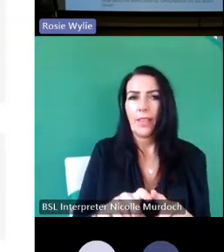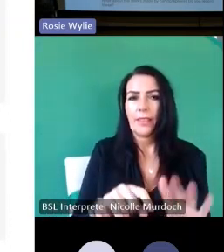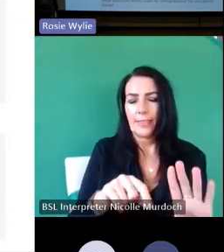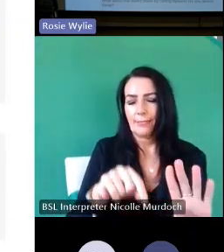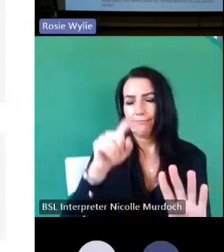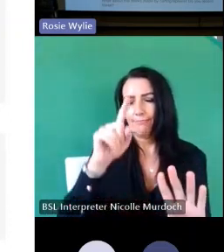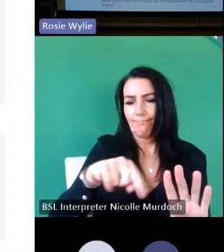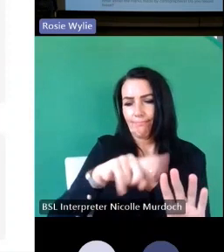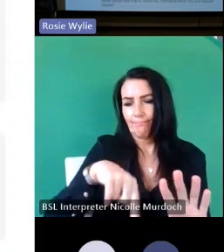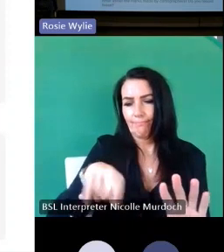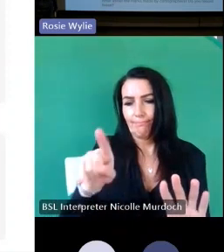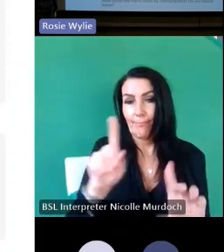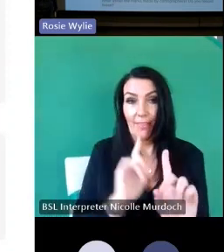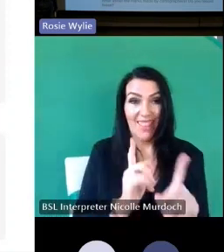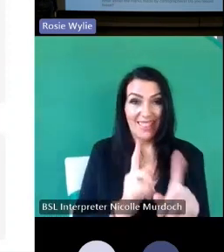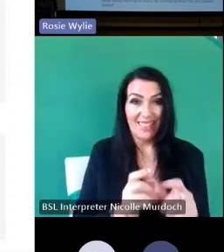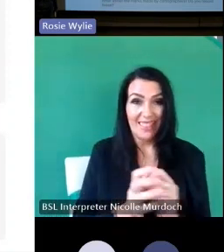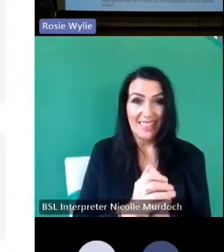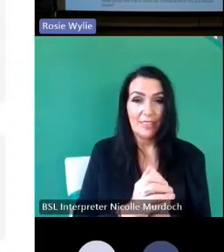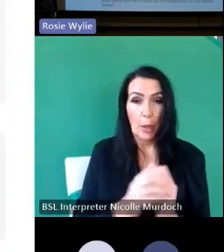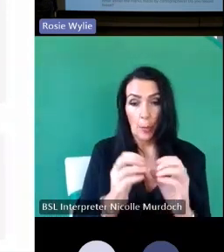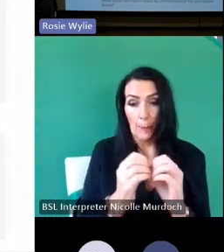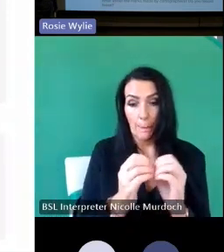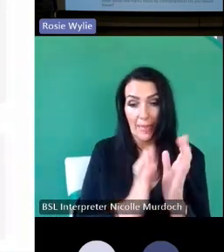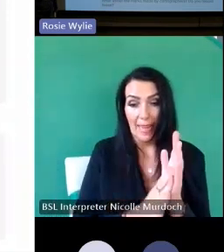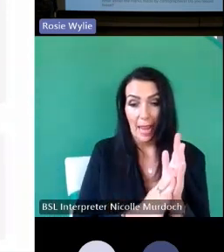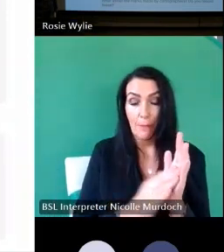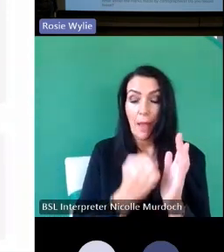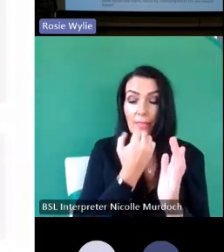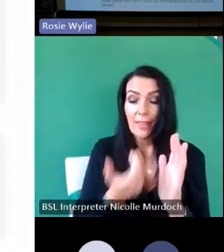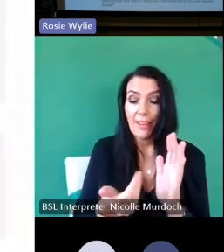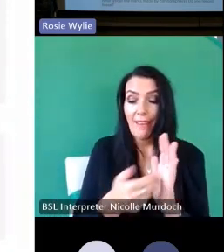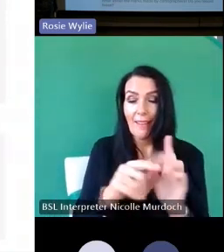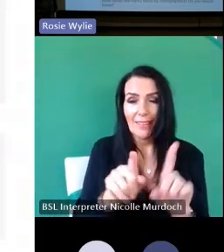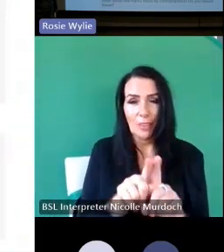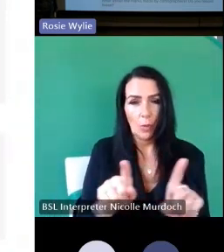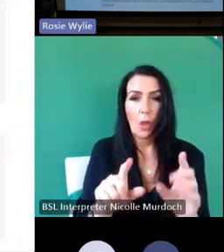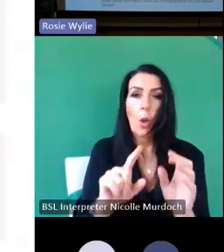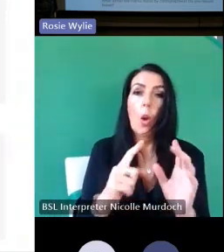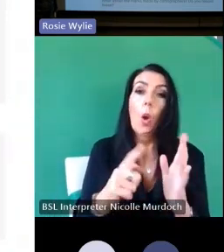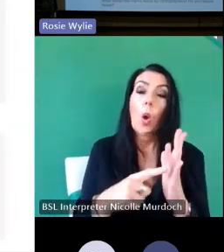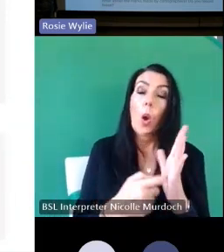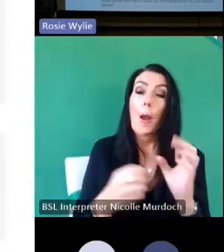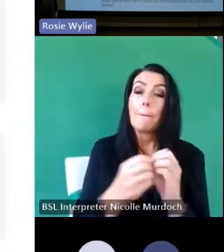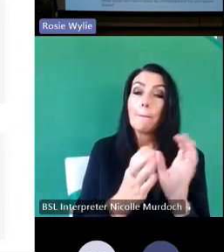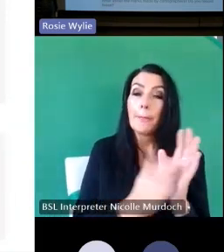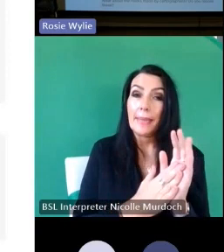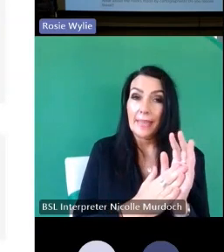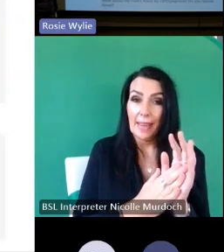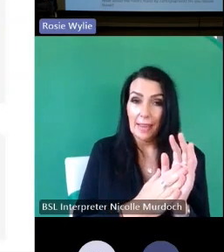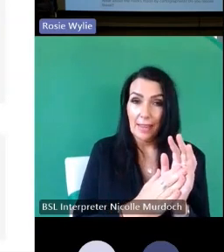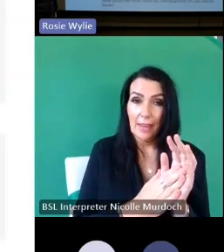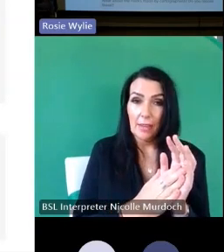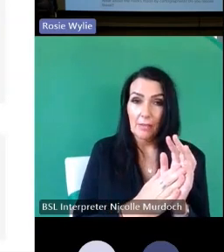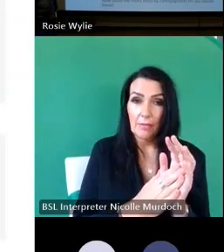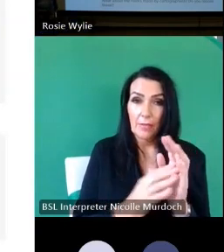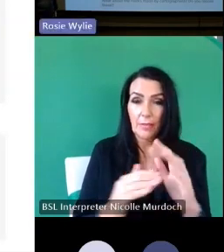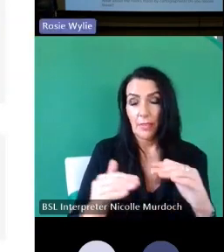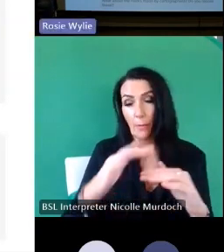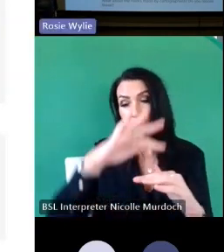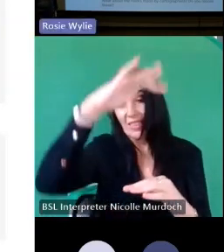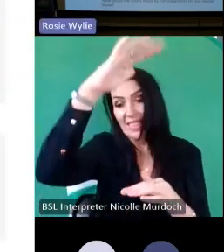it very often with BM and a date or BM and the height above sea level there one at the top of